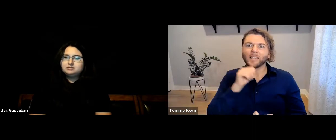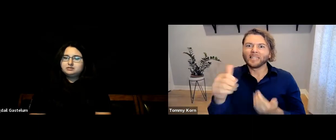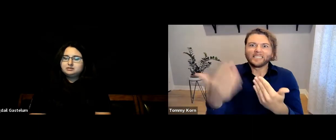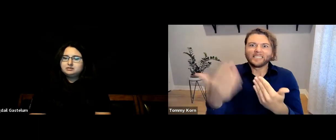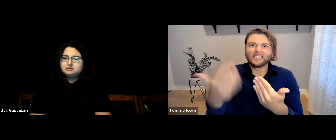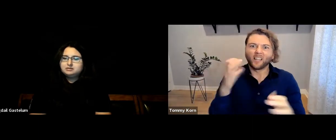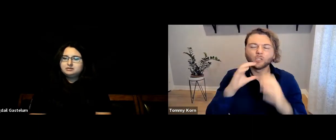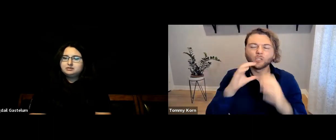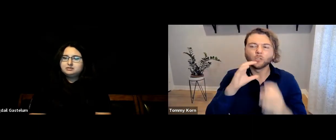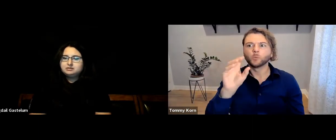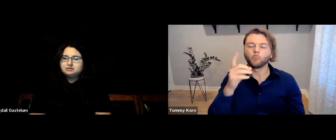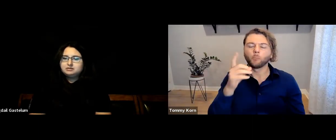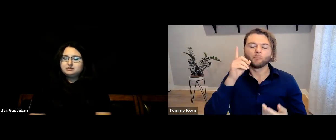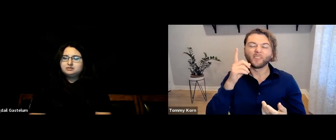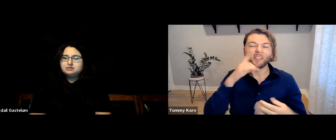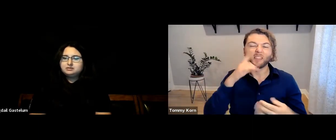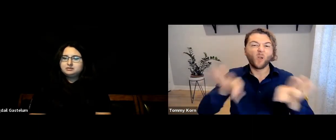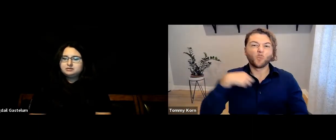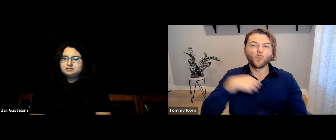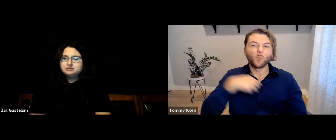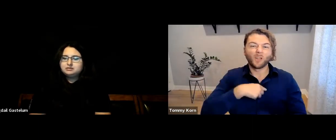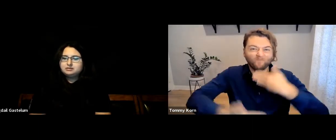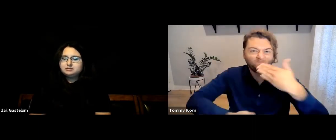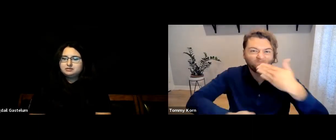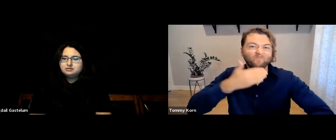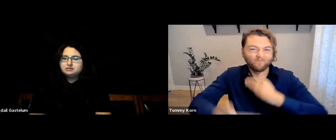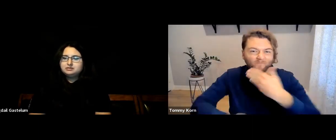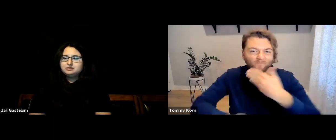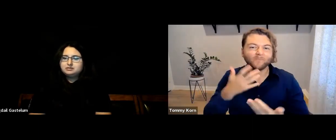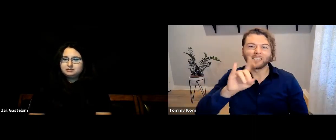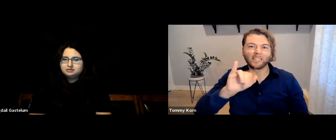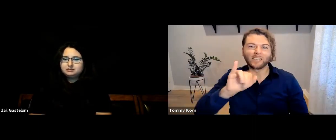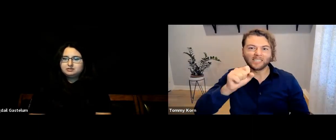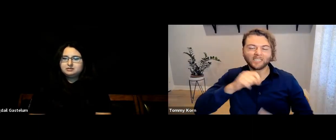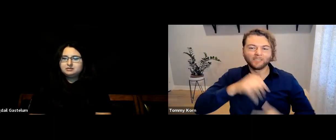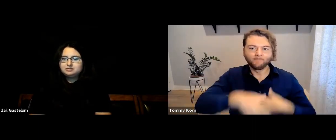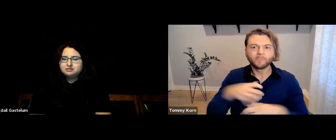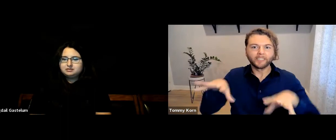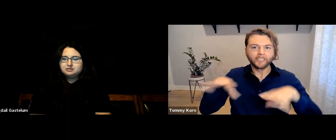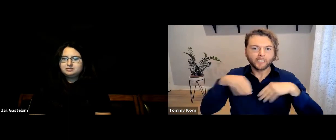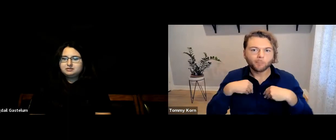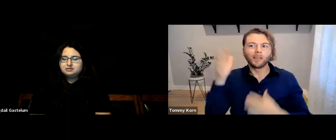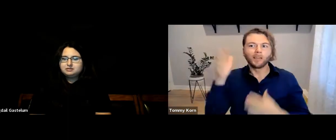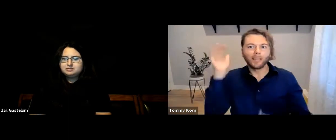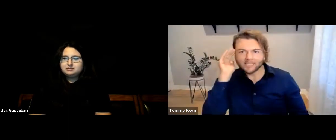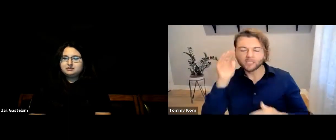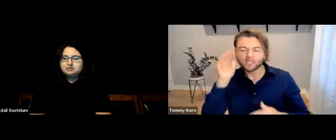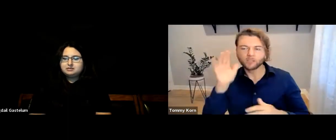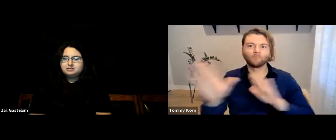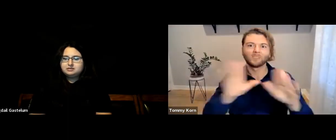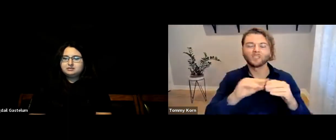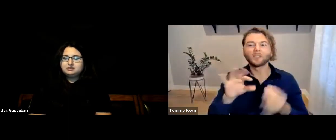While it wasn’t easy to learn, it allowed us to dig deeper, accept the situation, and listen to others and their experiences,